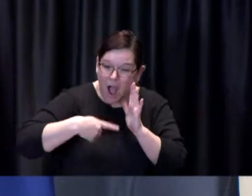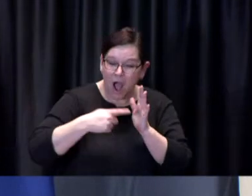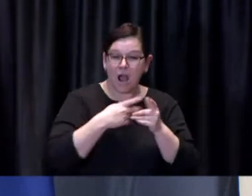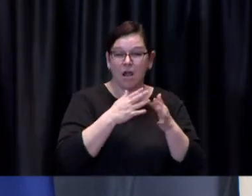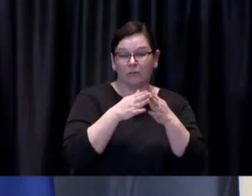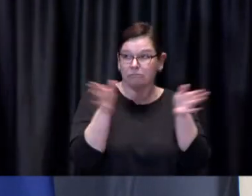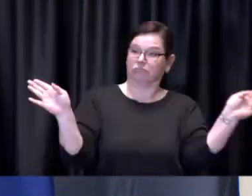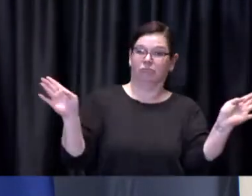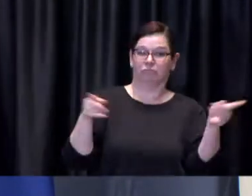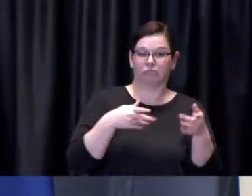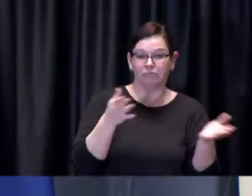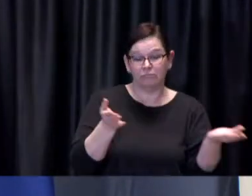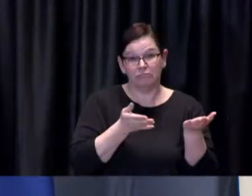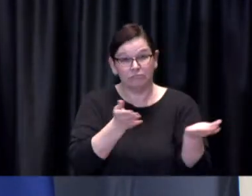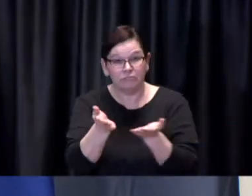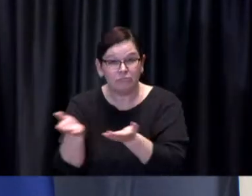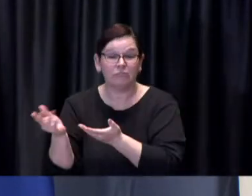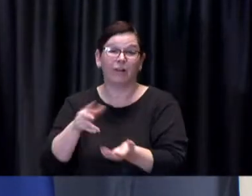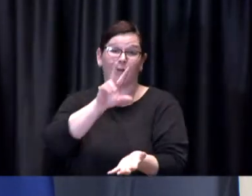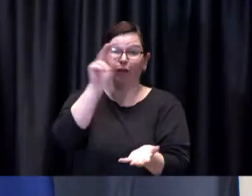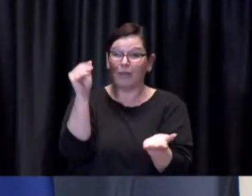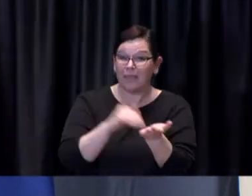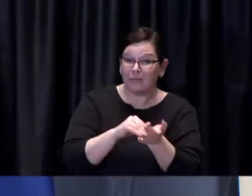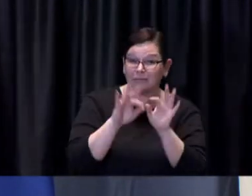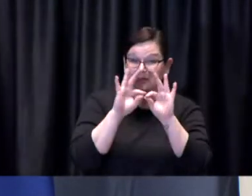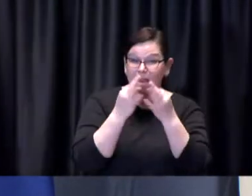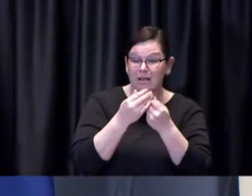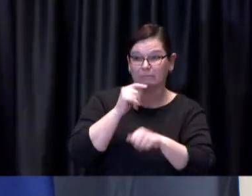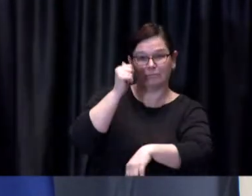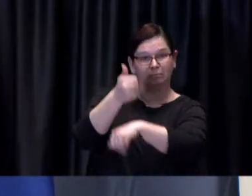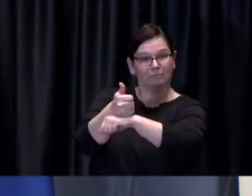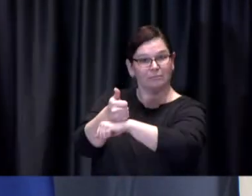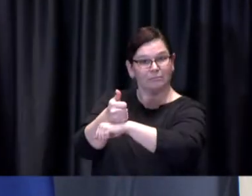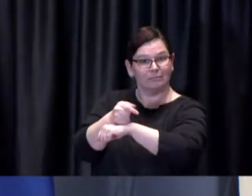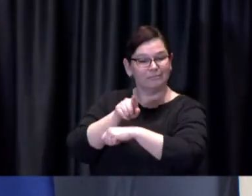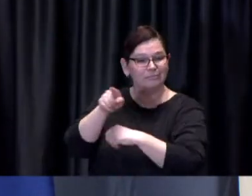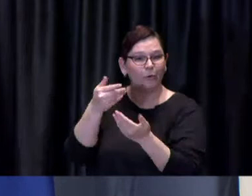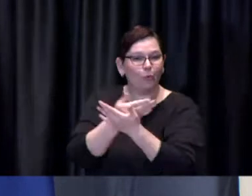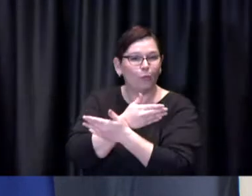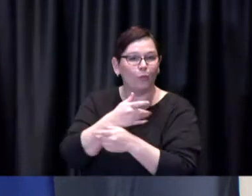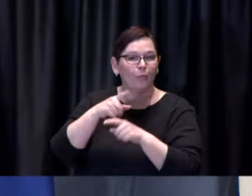enabling more individuals and families to make a reservation at one of these rinks.